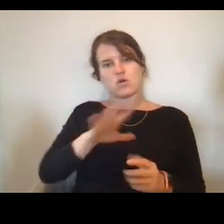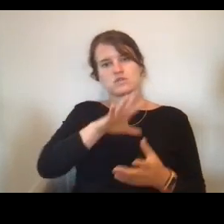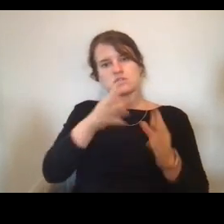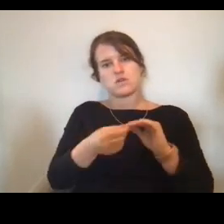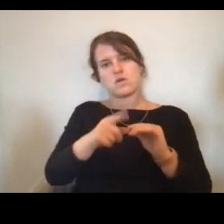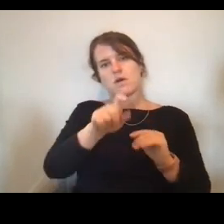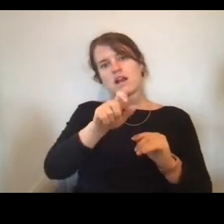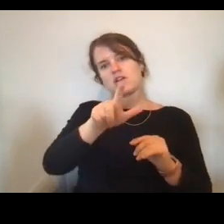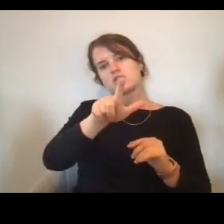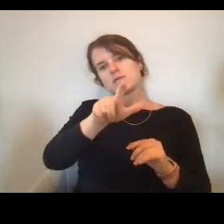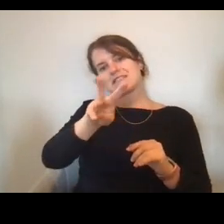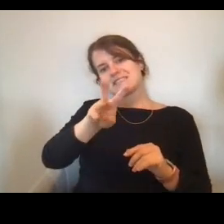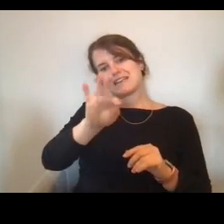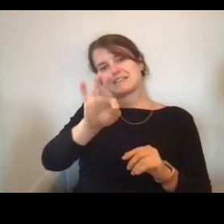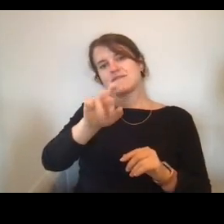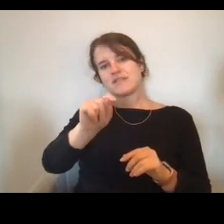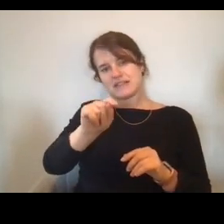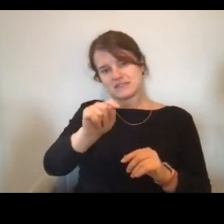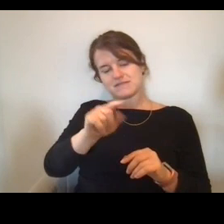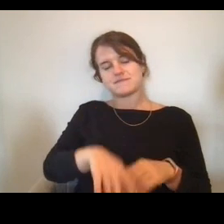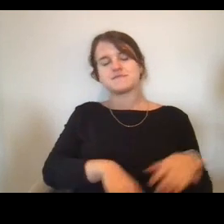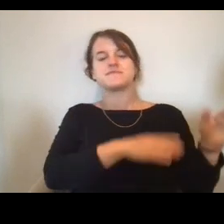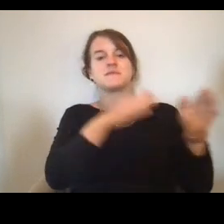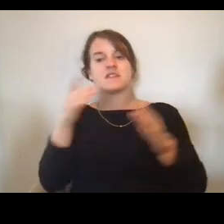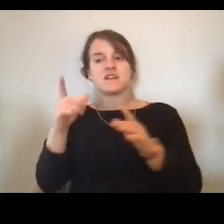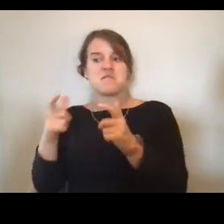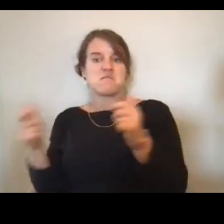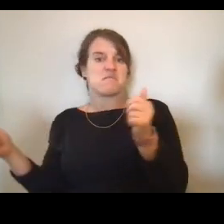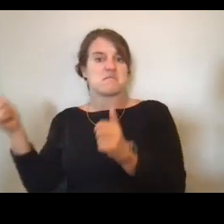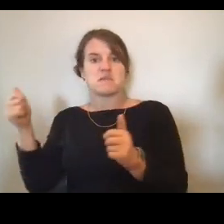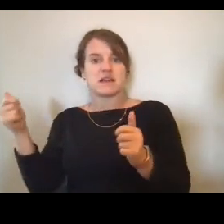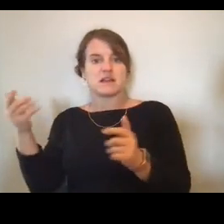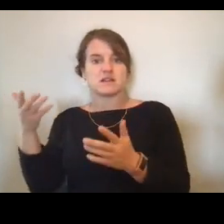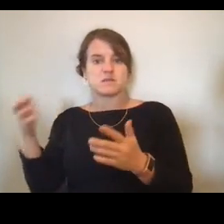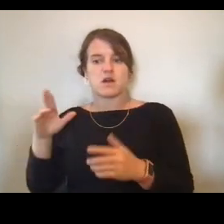And our largest festival is the Ronald Brown.